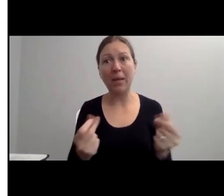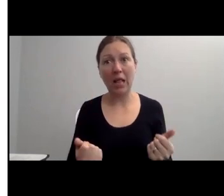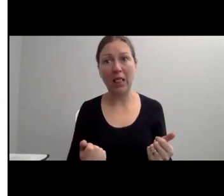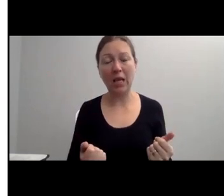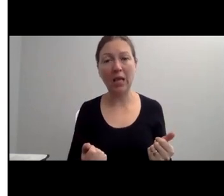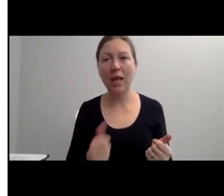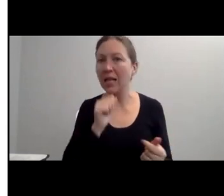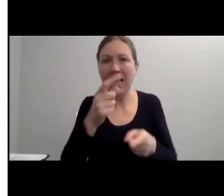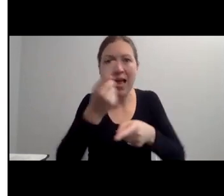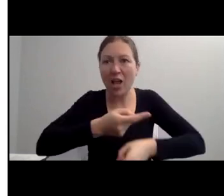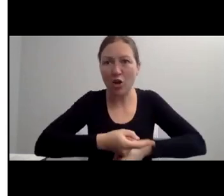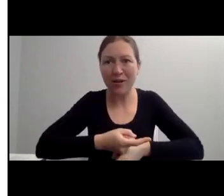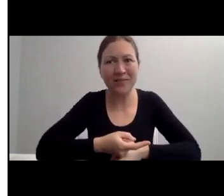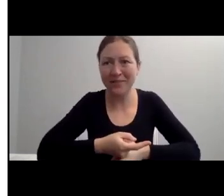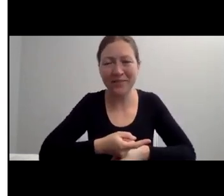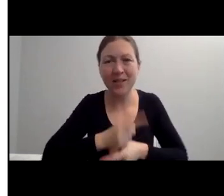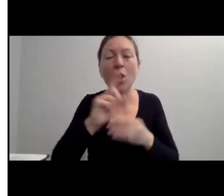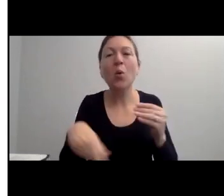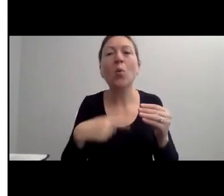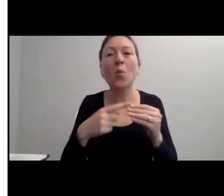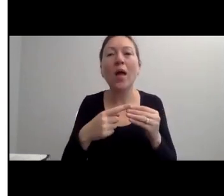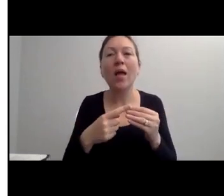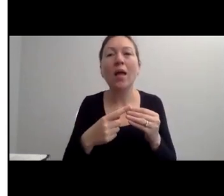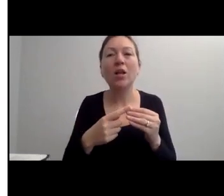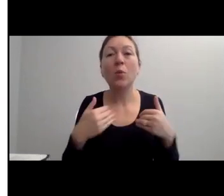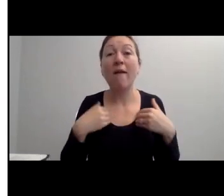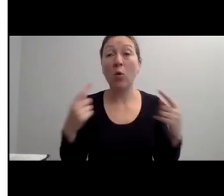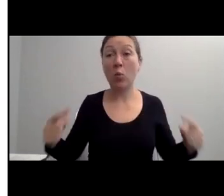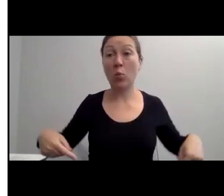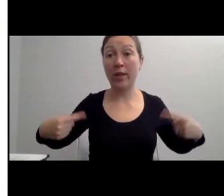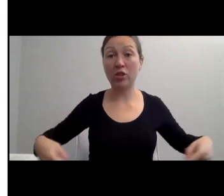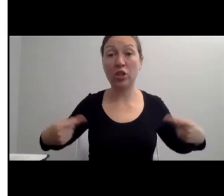AND IT'S VERY, VERY COMPREHENSIVE. IT'S LIKE OVER 100 PAGES LONG."